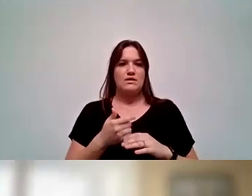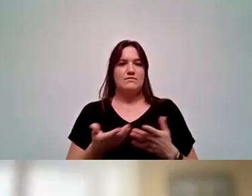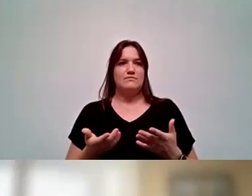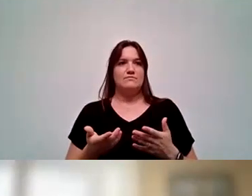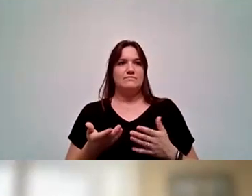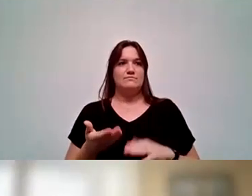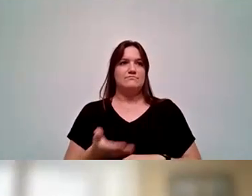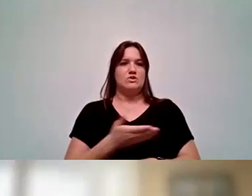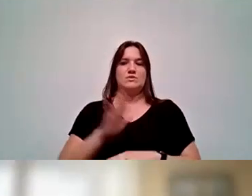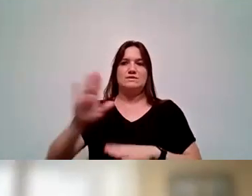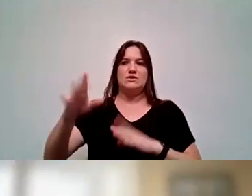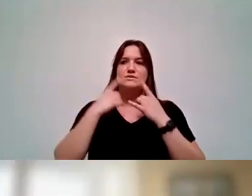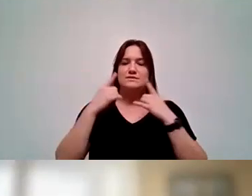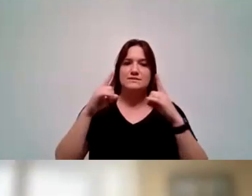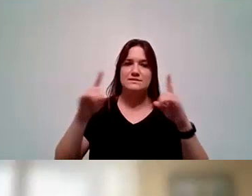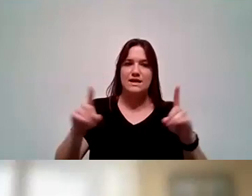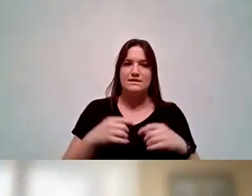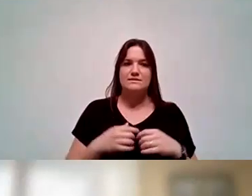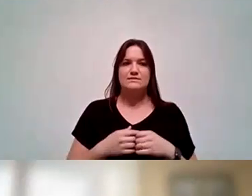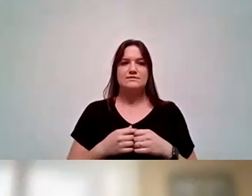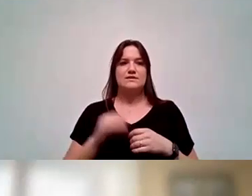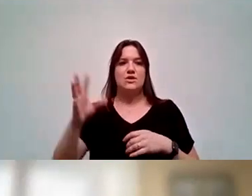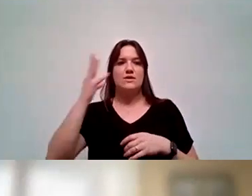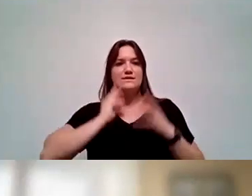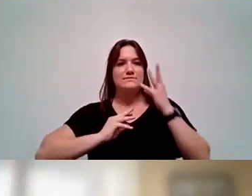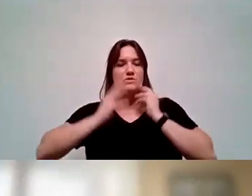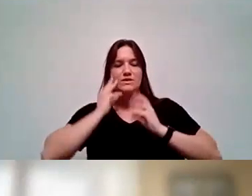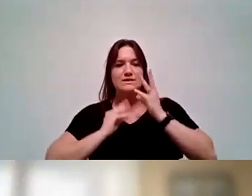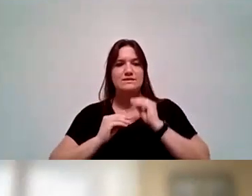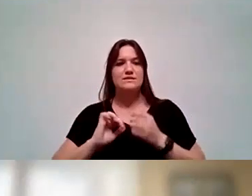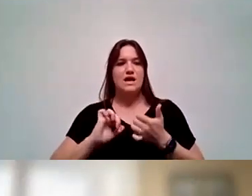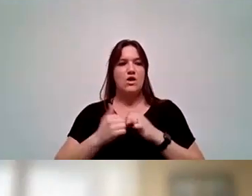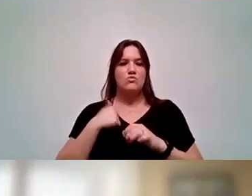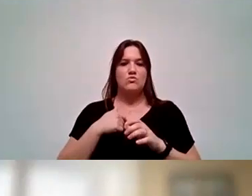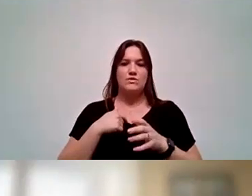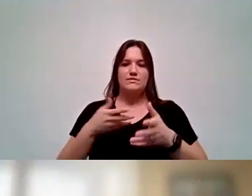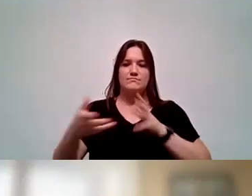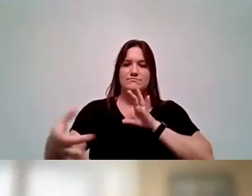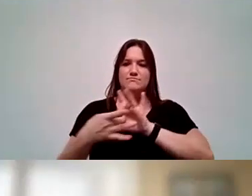their success and their experience? How do we engage with the community in a way that